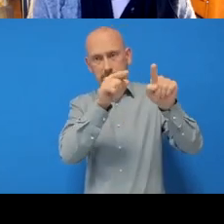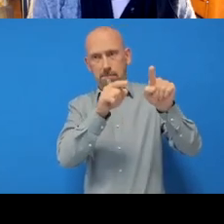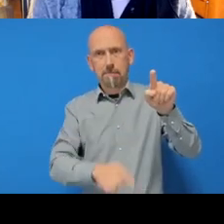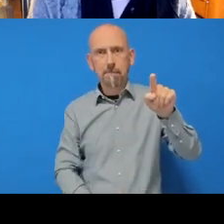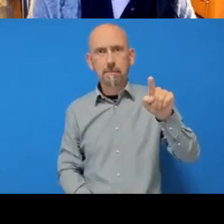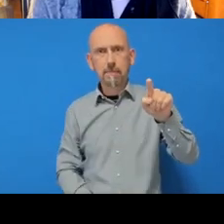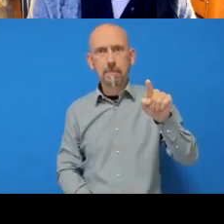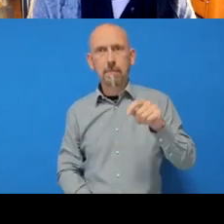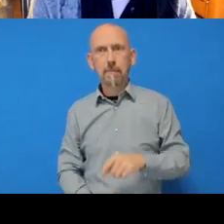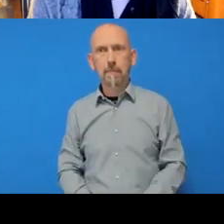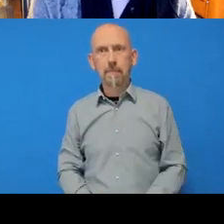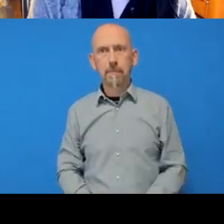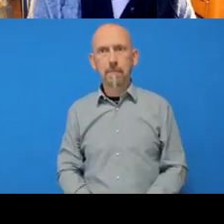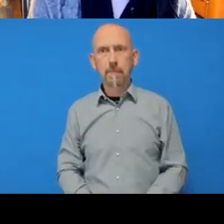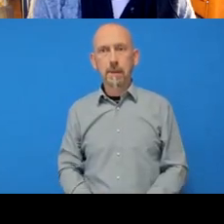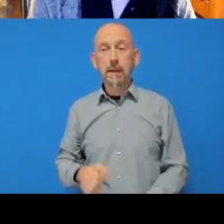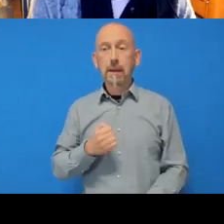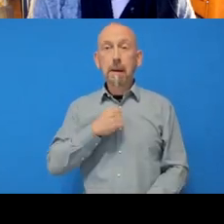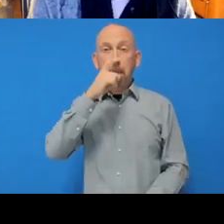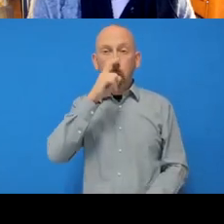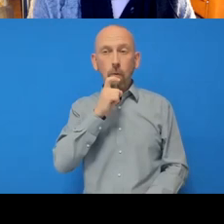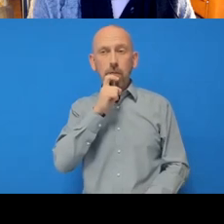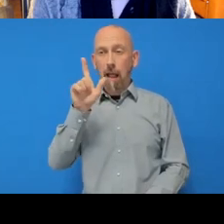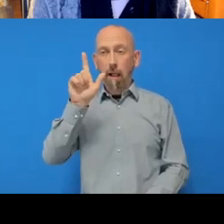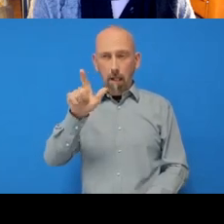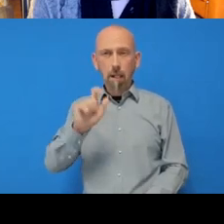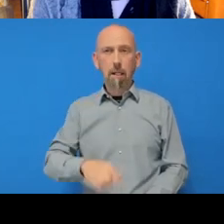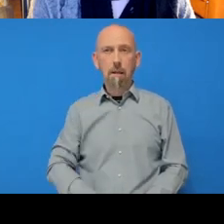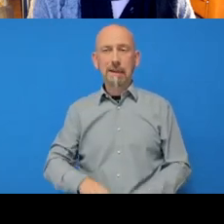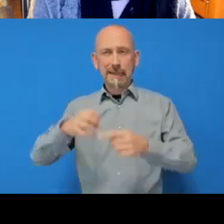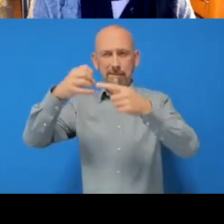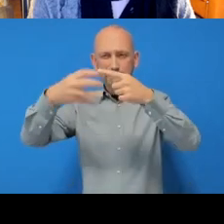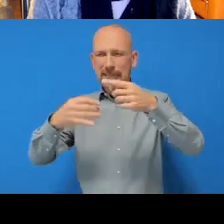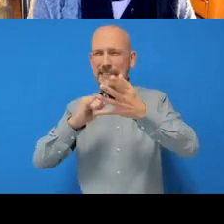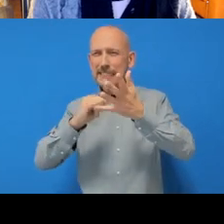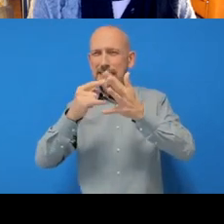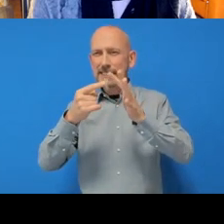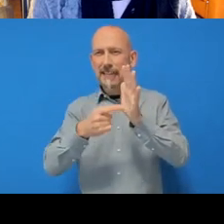my profile and click on 'Settings'.